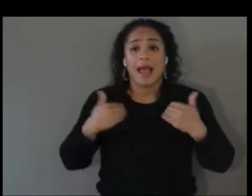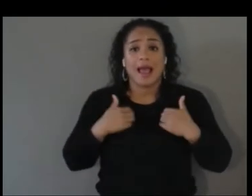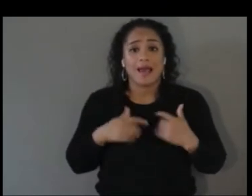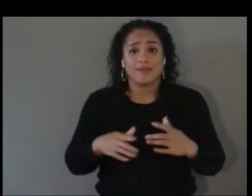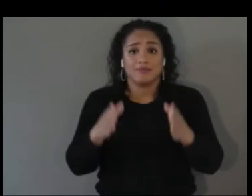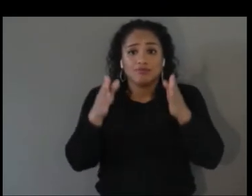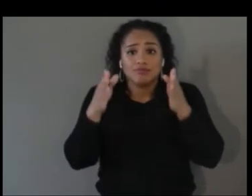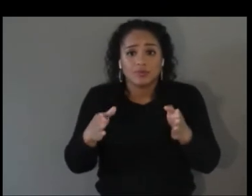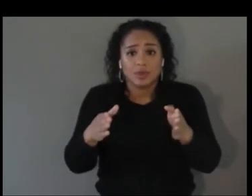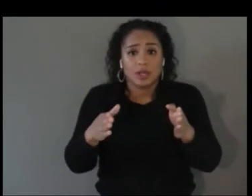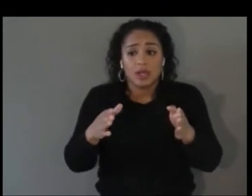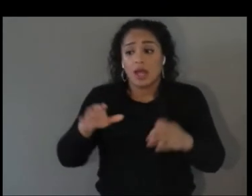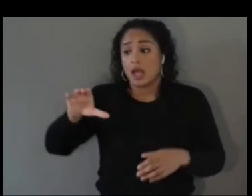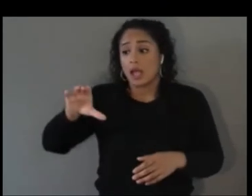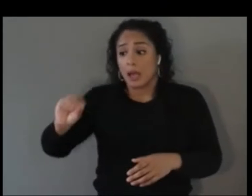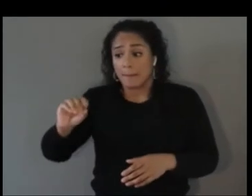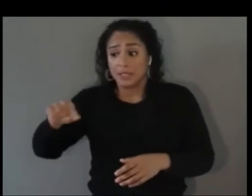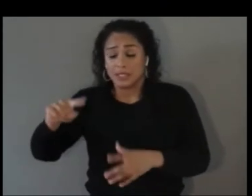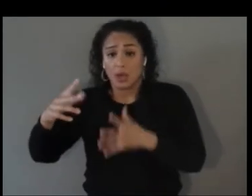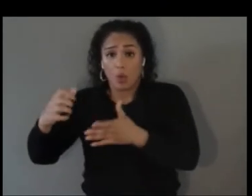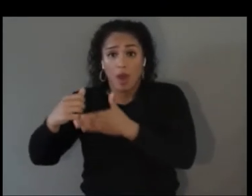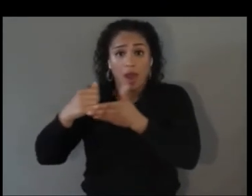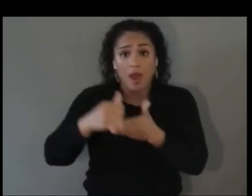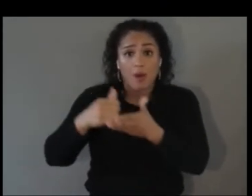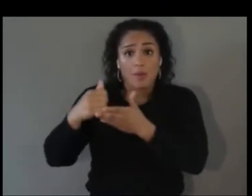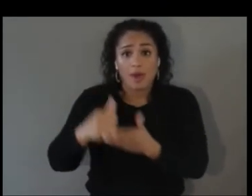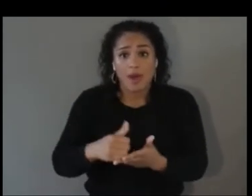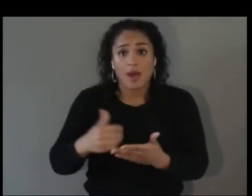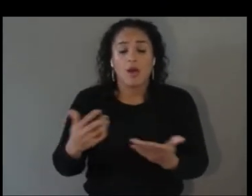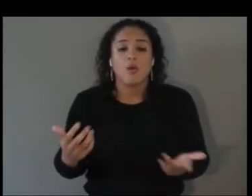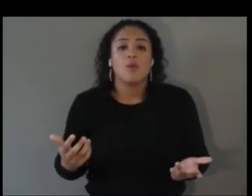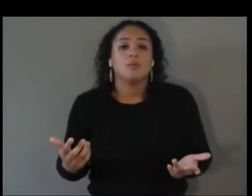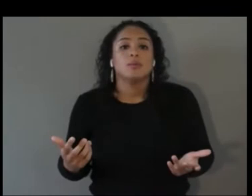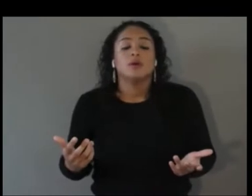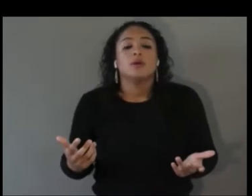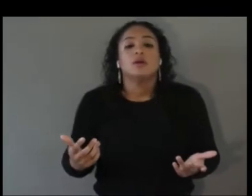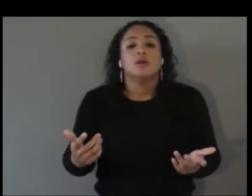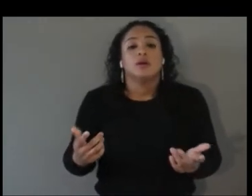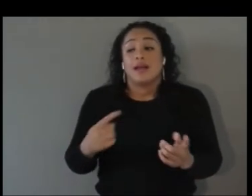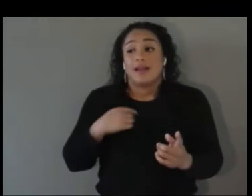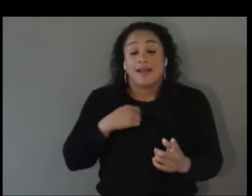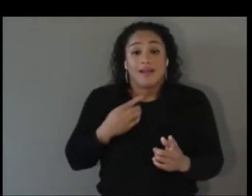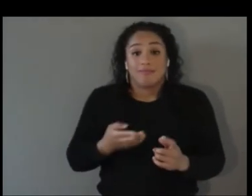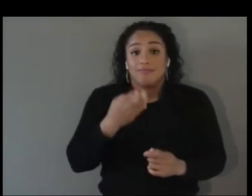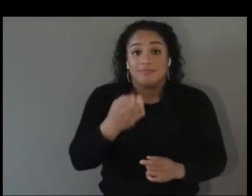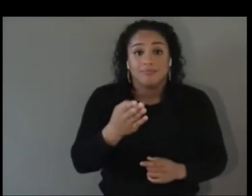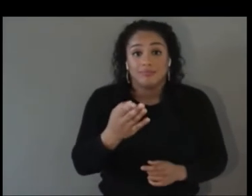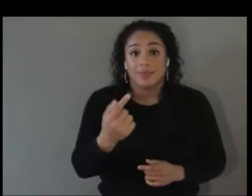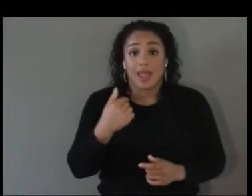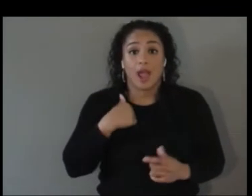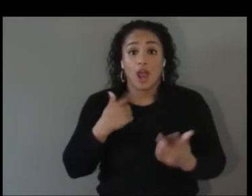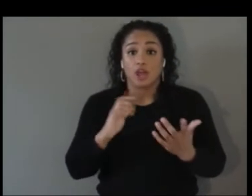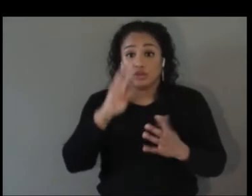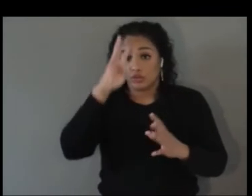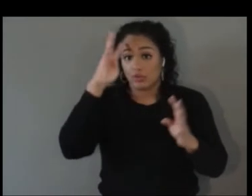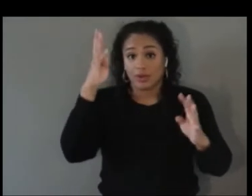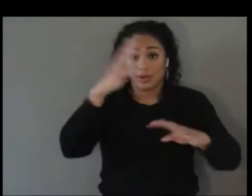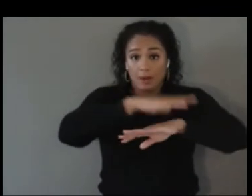these communities and I would submit to you I have created a platform with 100% -- almost 100% female